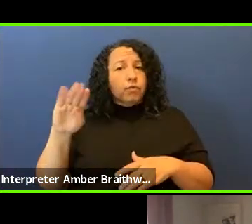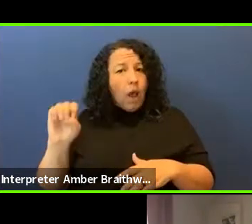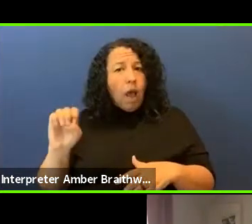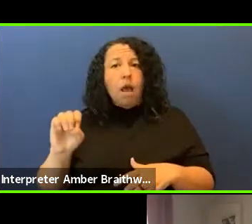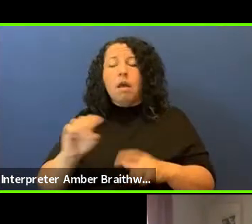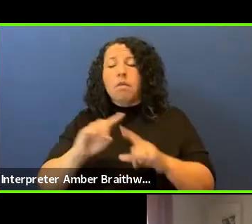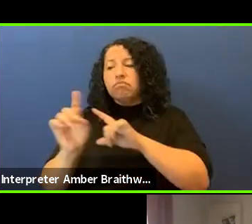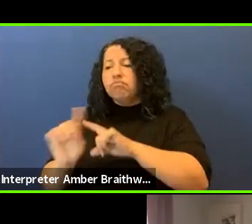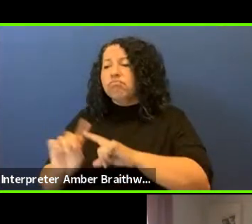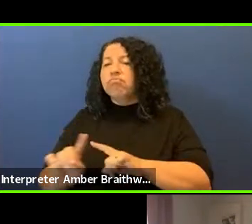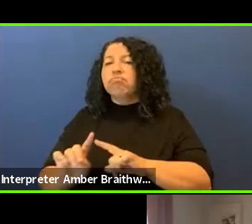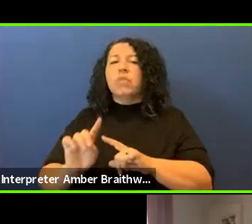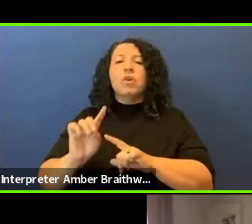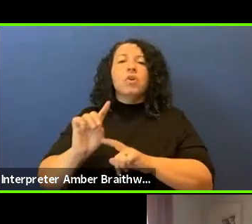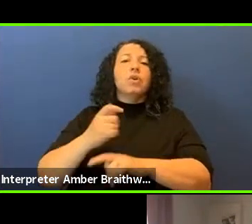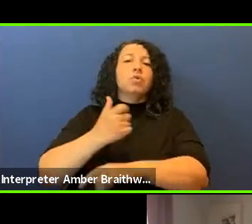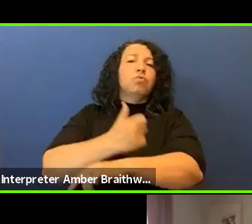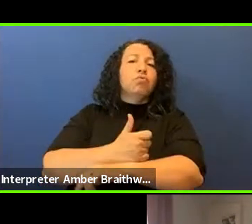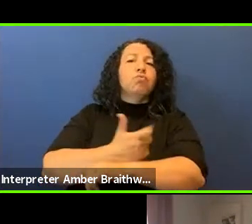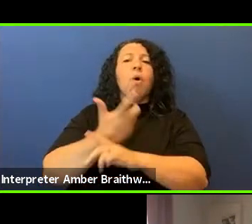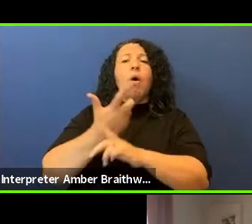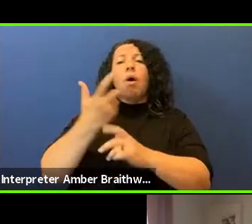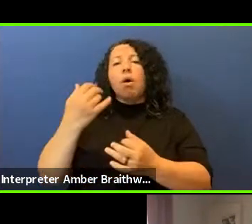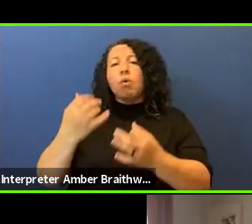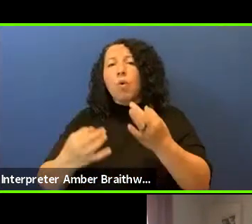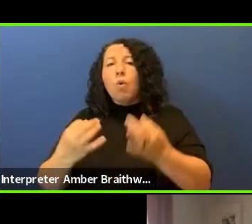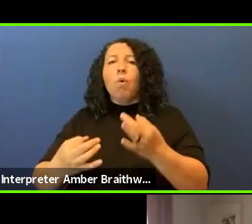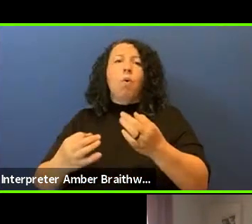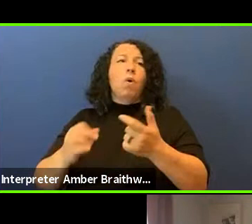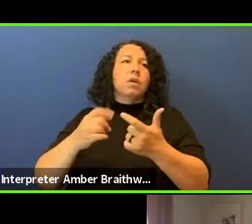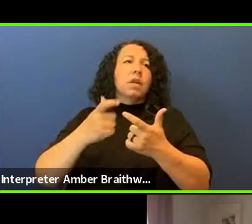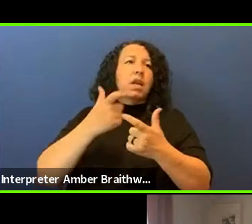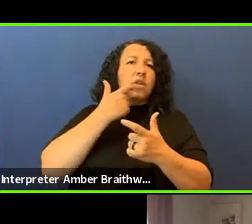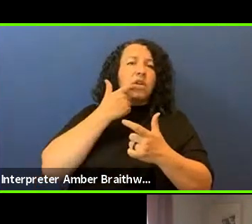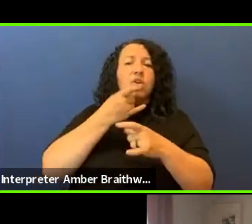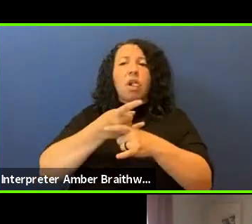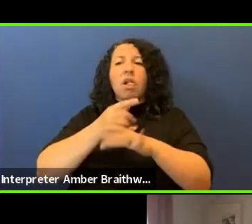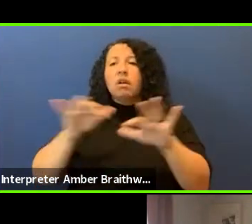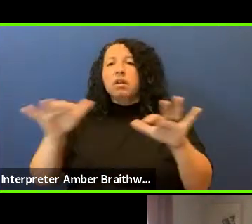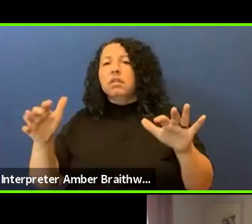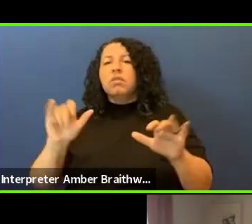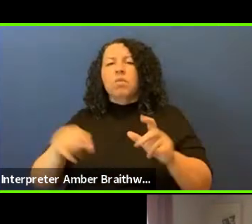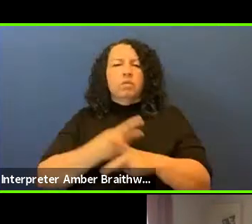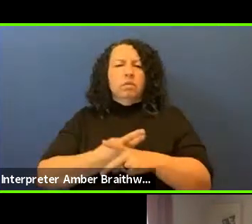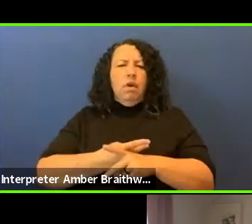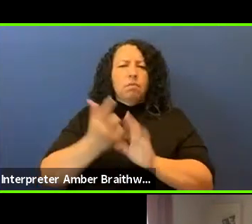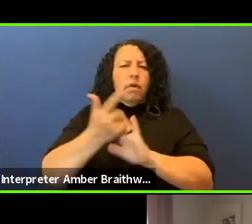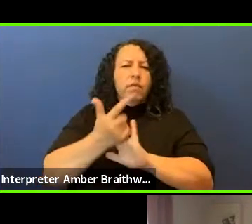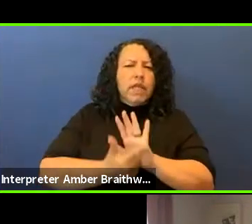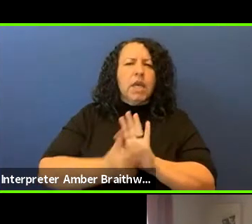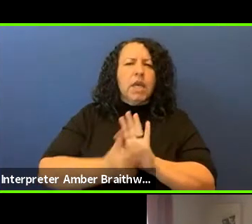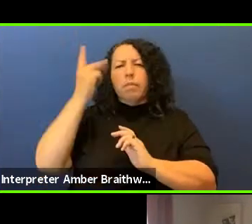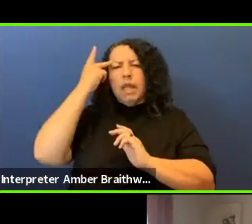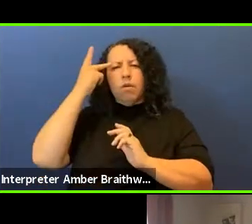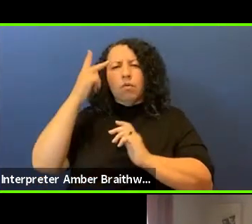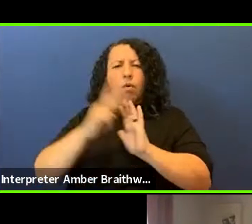drug court, drug addiction and those type of legal and political and policy solutions to the